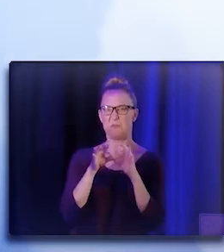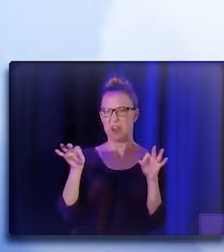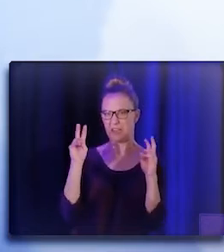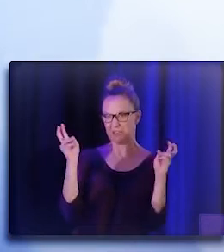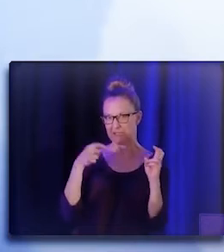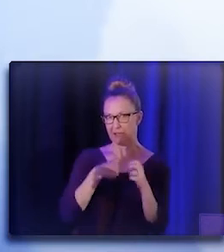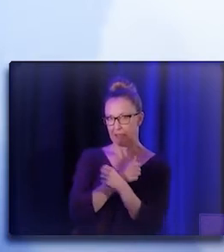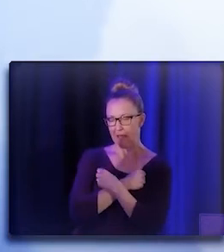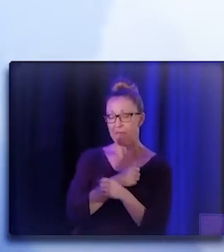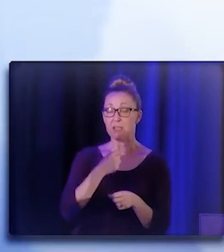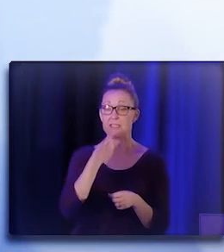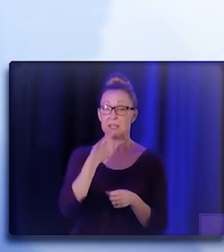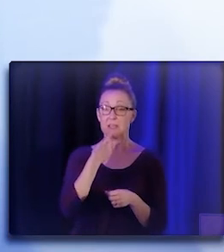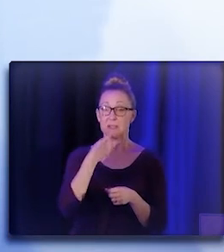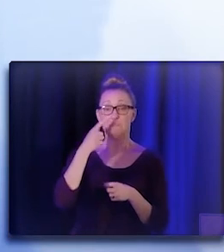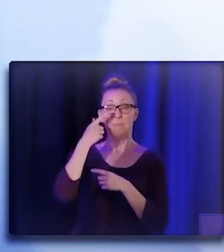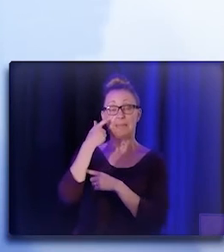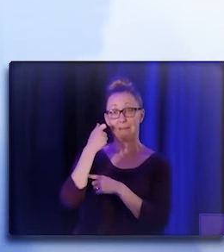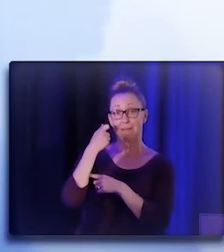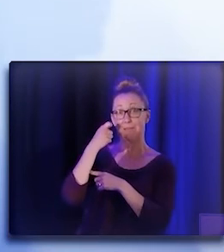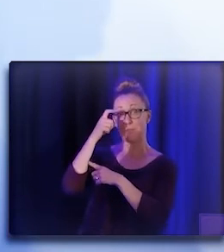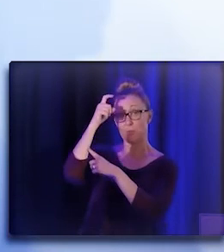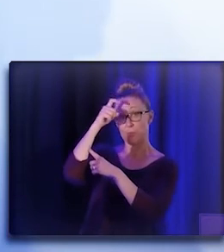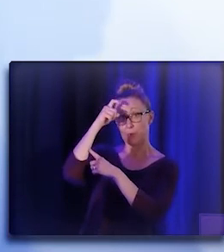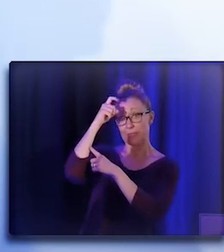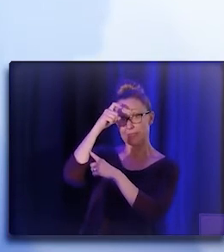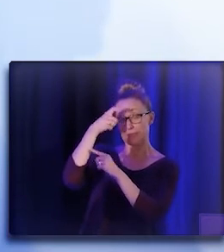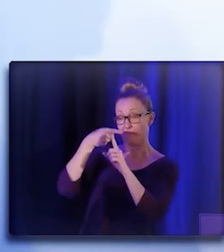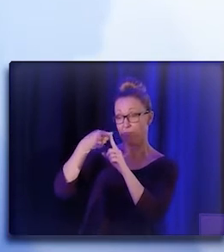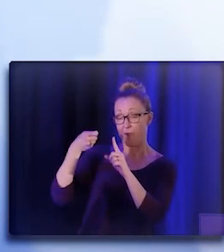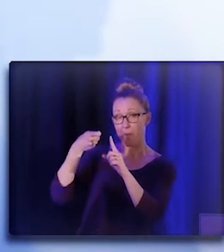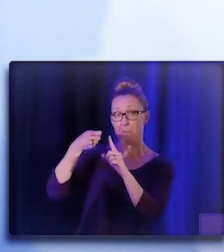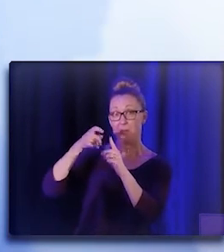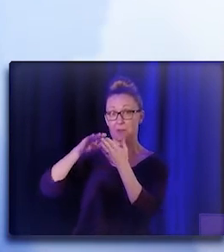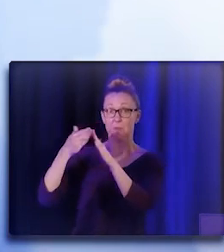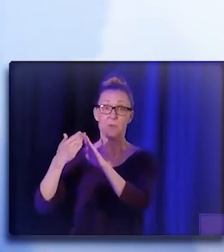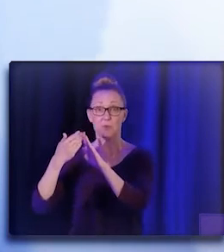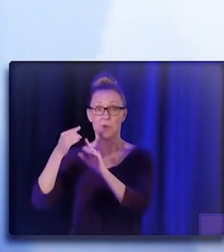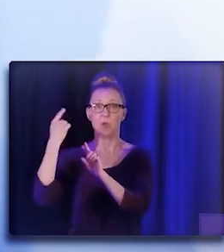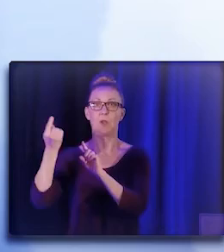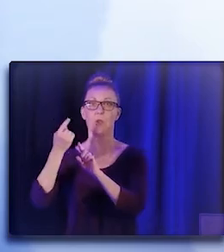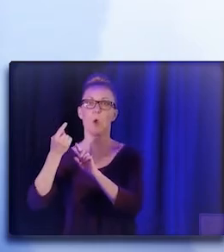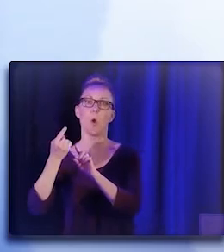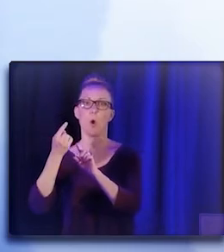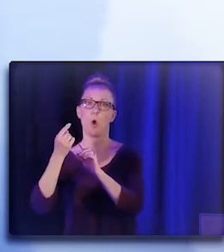They say, "Because the wisdom of the community "always exceeded the knowledge of the experts."